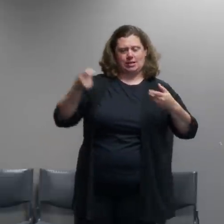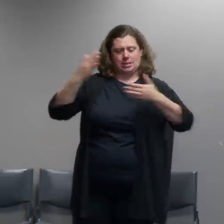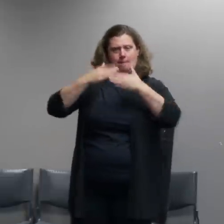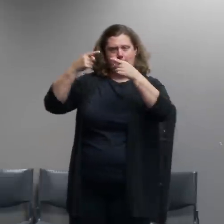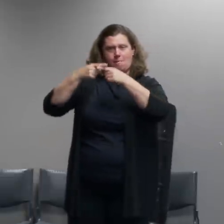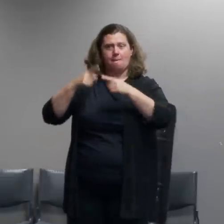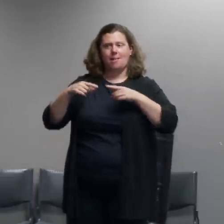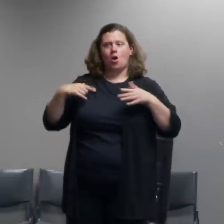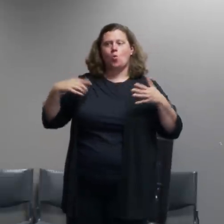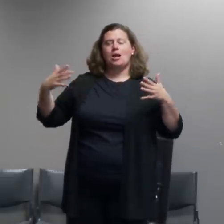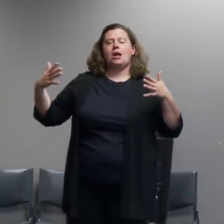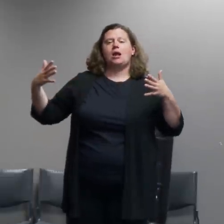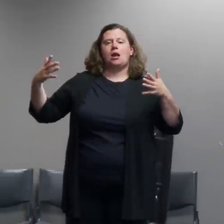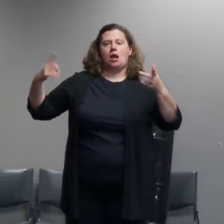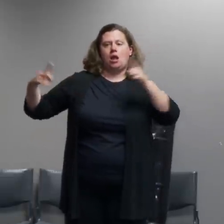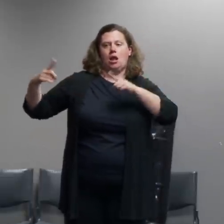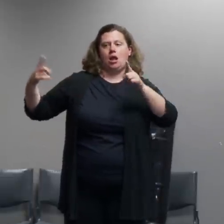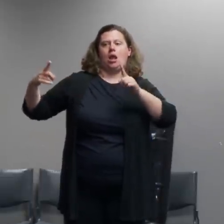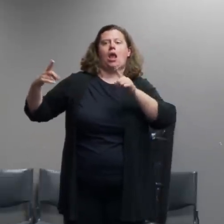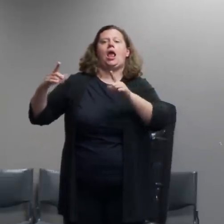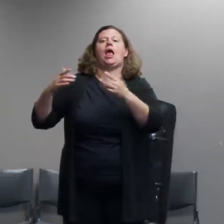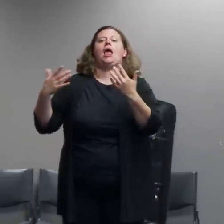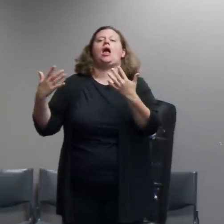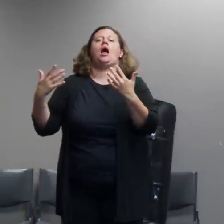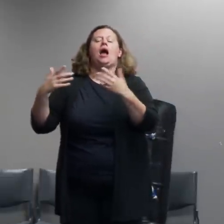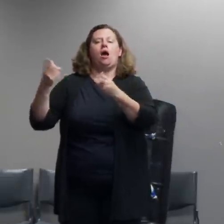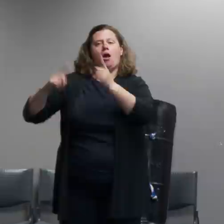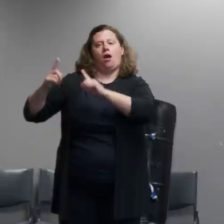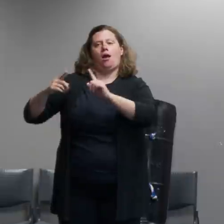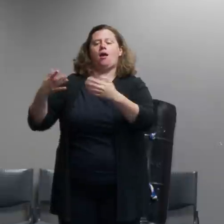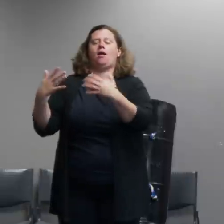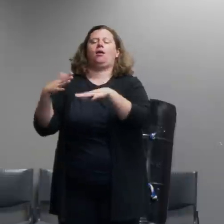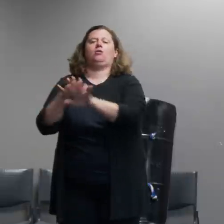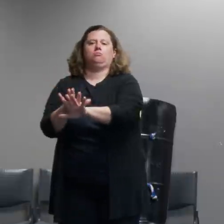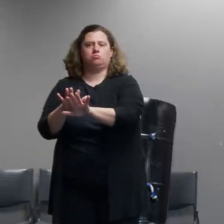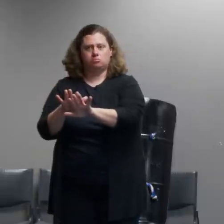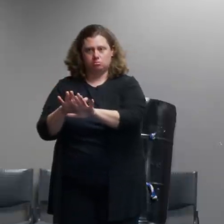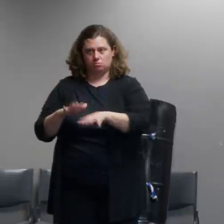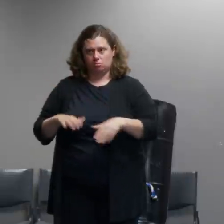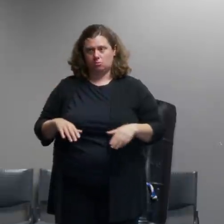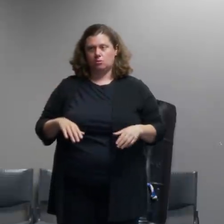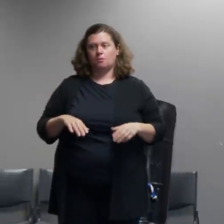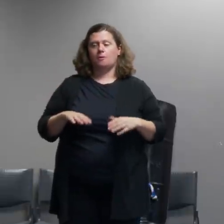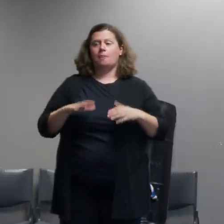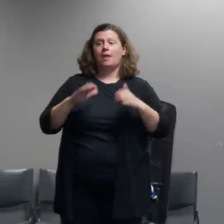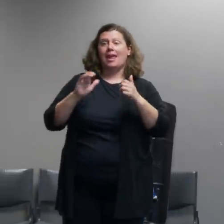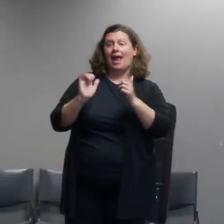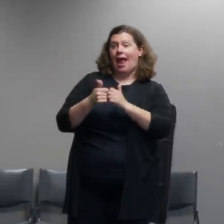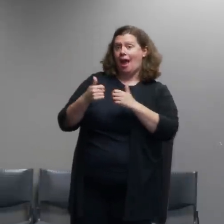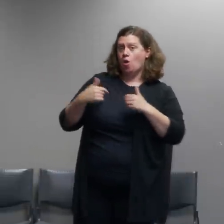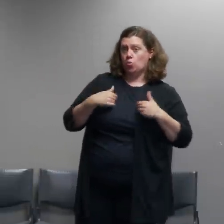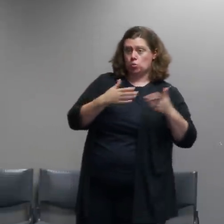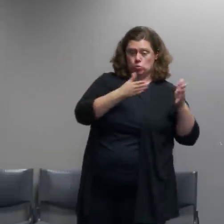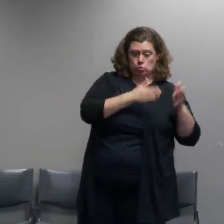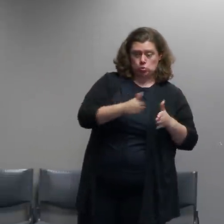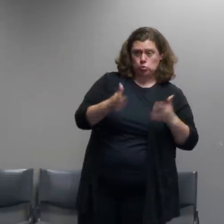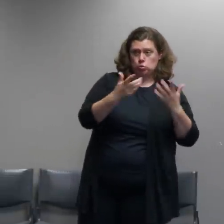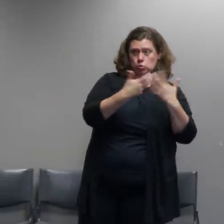different government than us uh and and the coordination that we're able to have when they show up so that at least we know what each other is